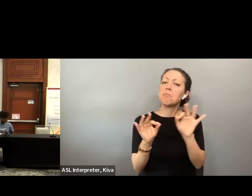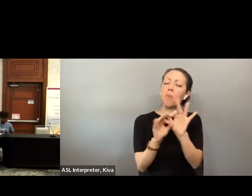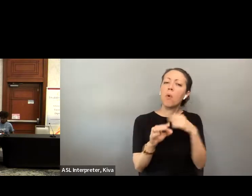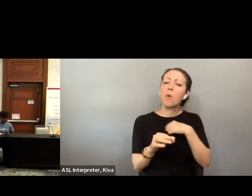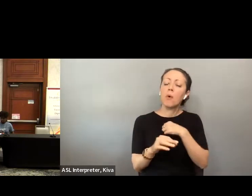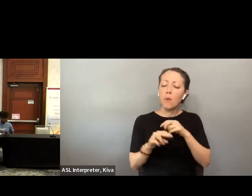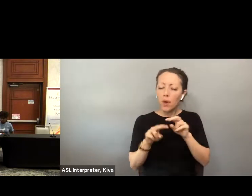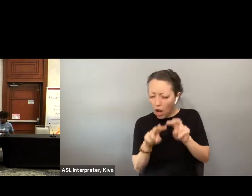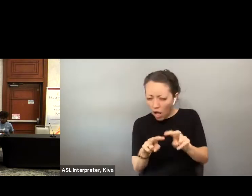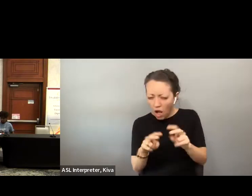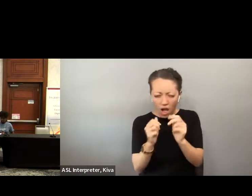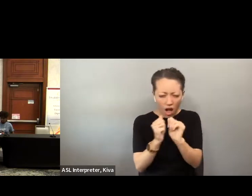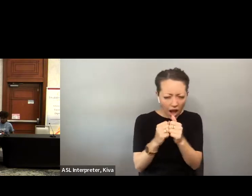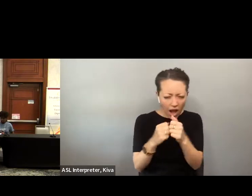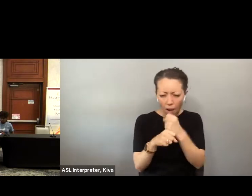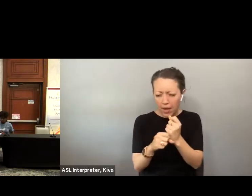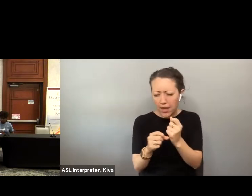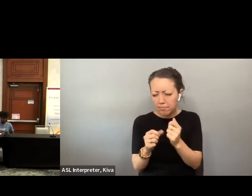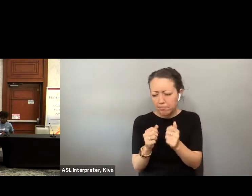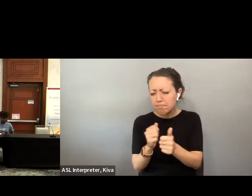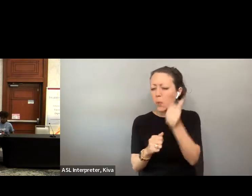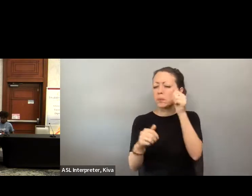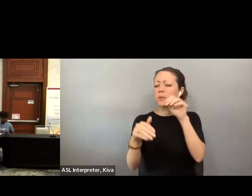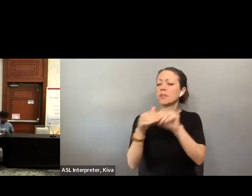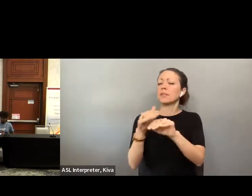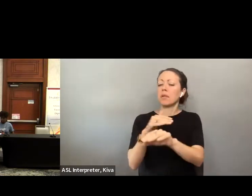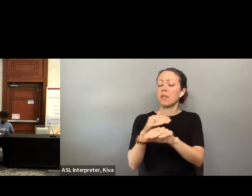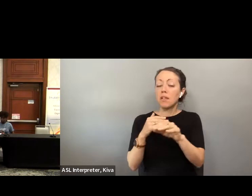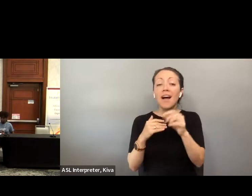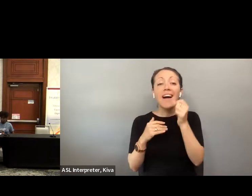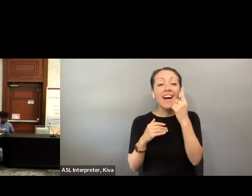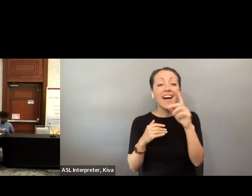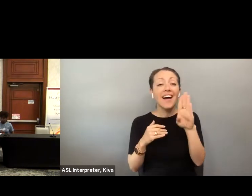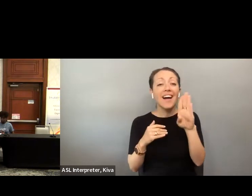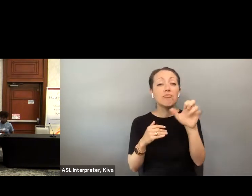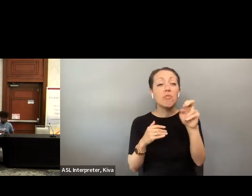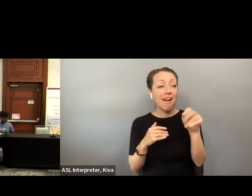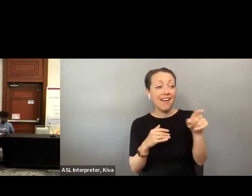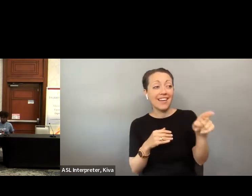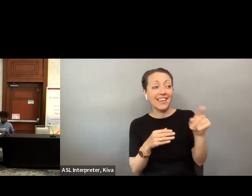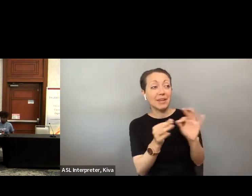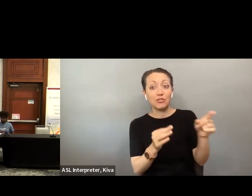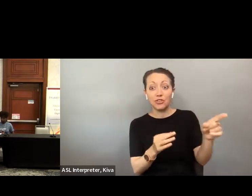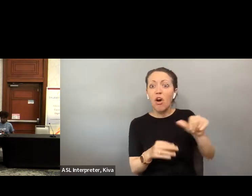But we need to do it. We need to look at what we need to to make it accessible. we need to do it and we need to look at what we